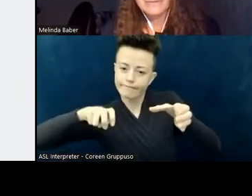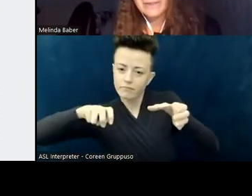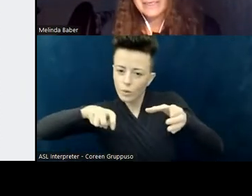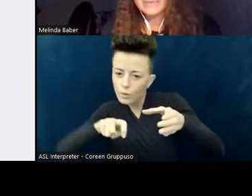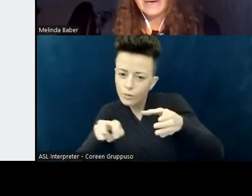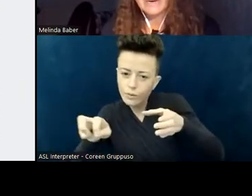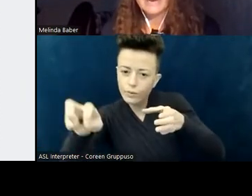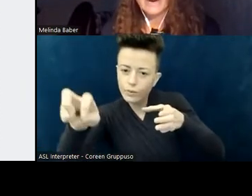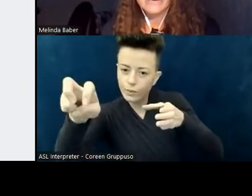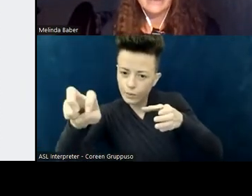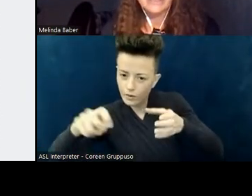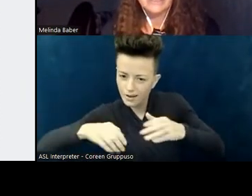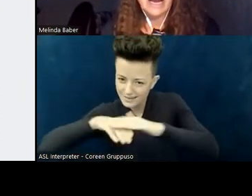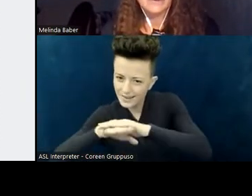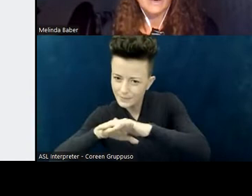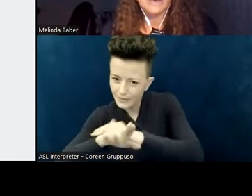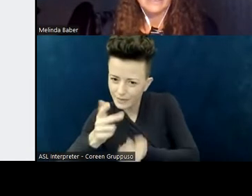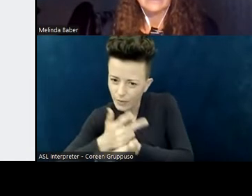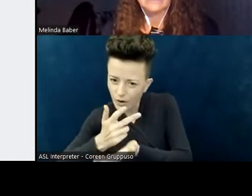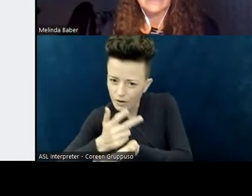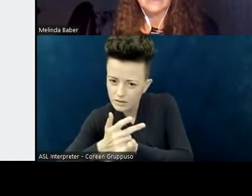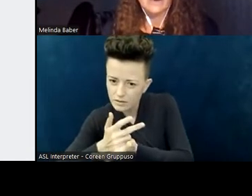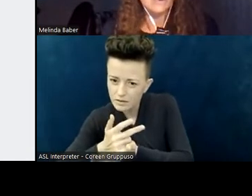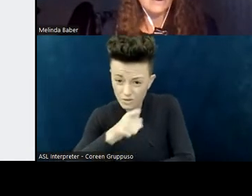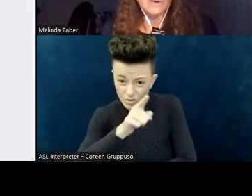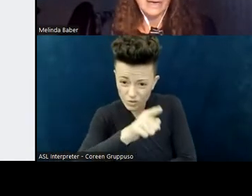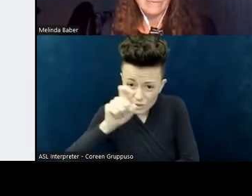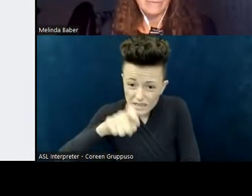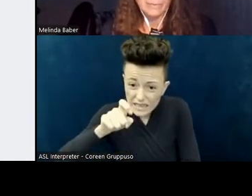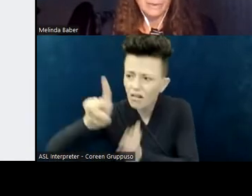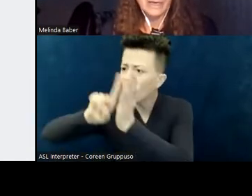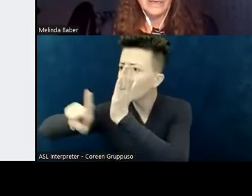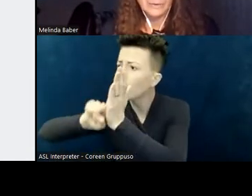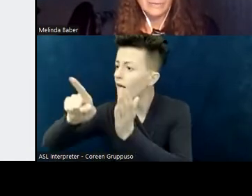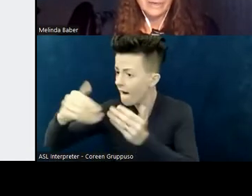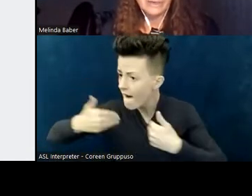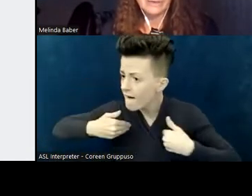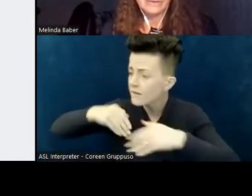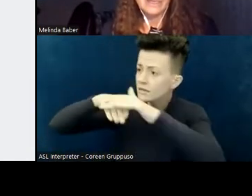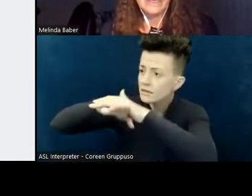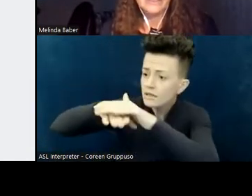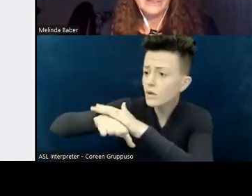Do you have to think about whether there's a sidewalk that leads all the way from your vehicle